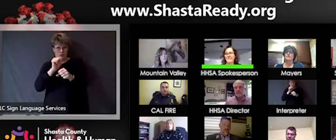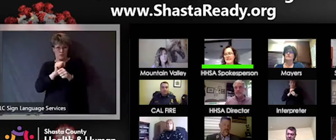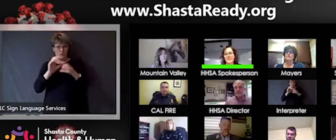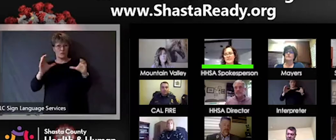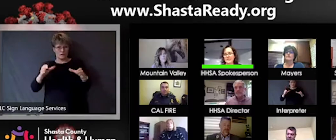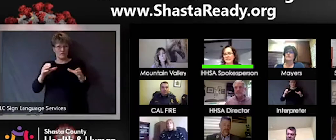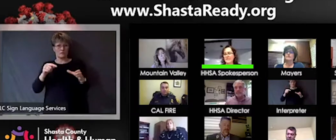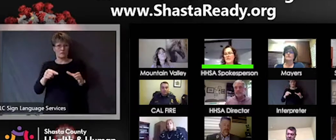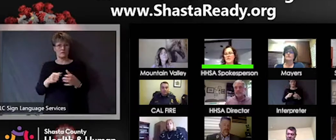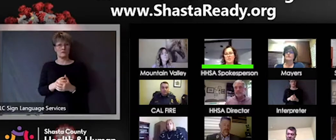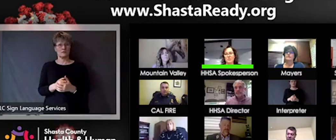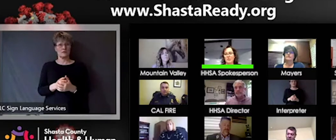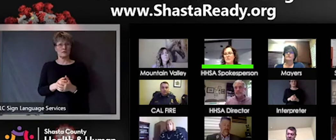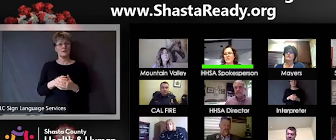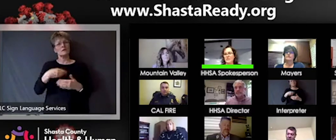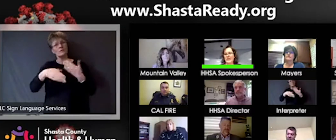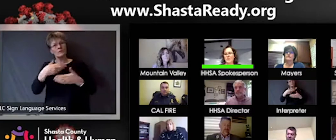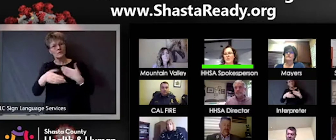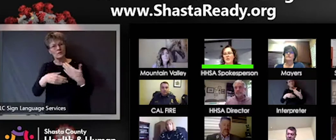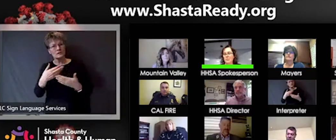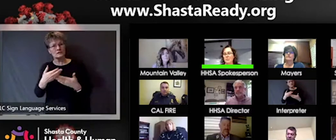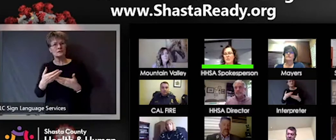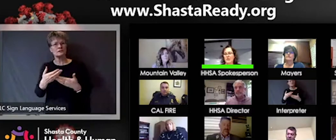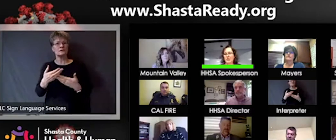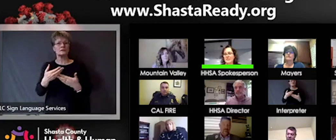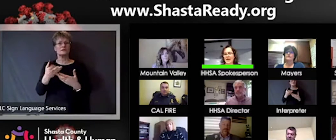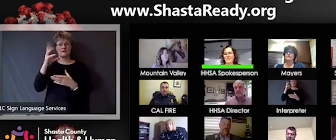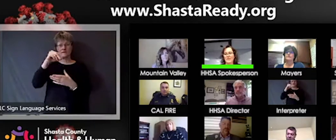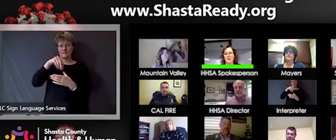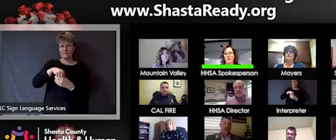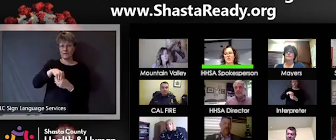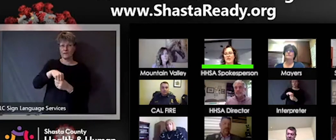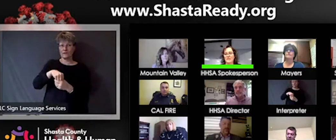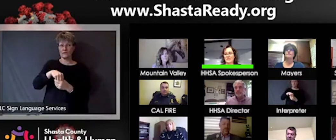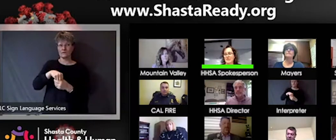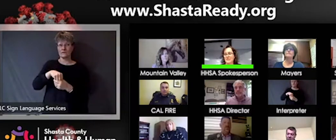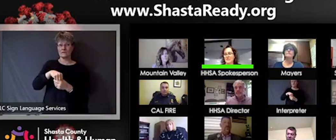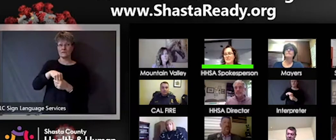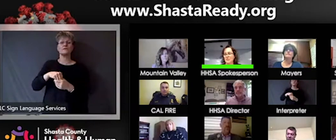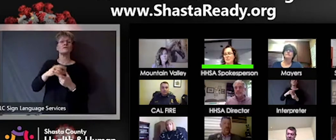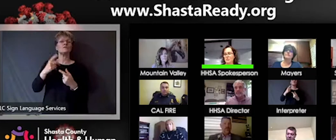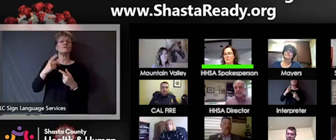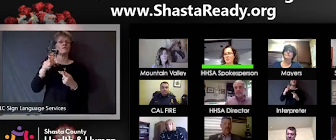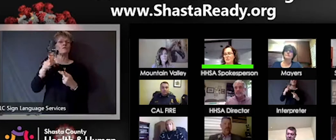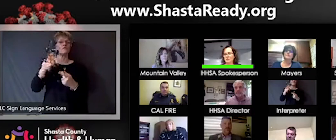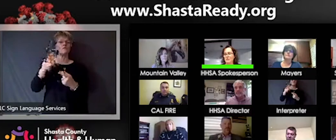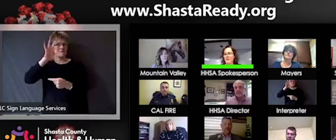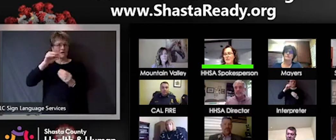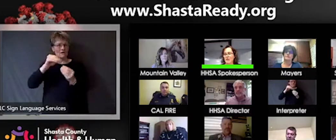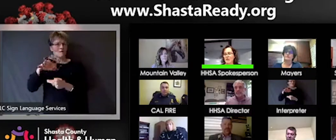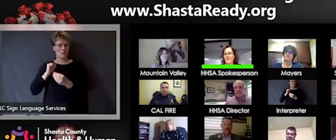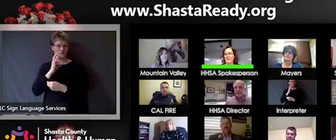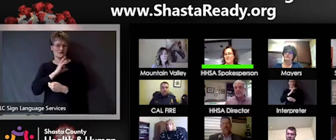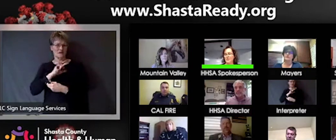working on the processes that are going to be involved in that, bringing on staffing, all kinds of things and so that you're gonna see a lot of movement on